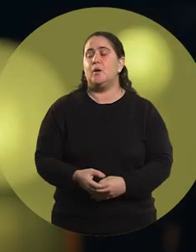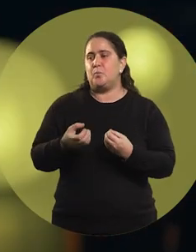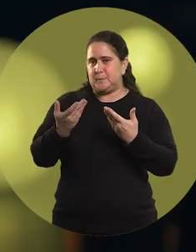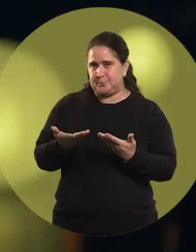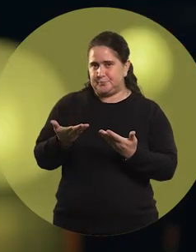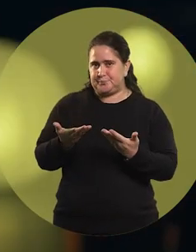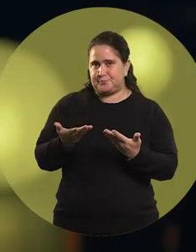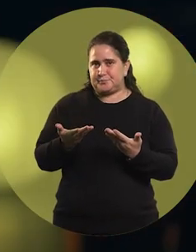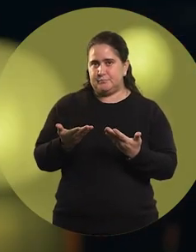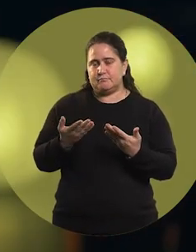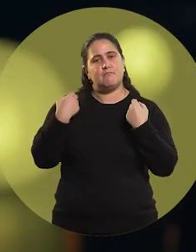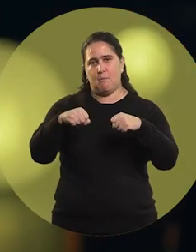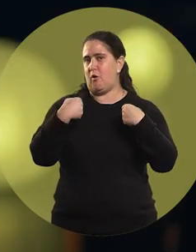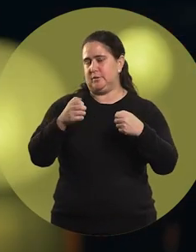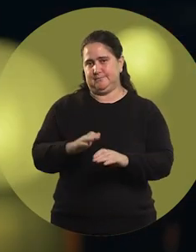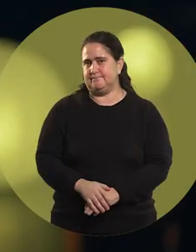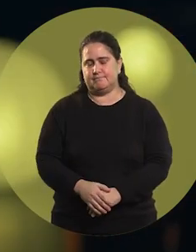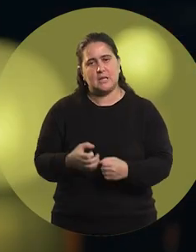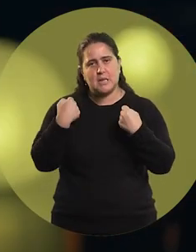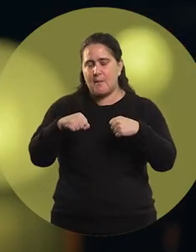Well, sports.